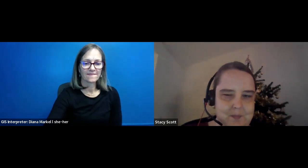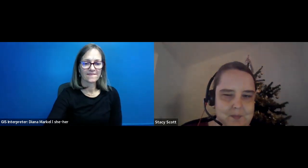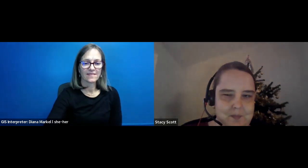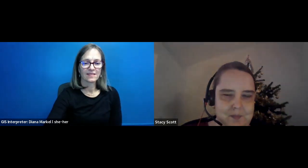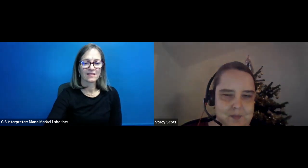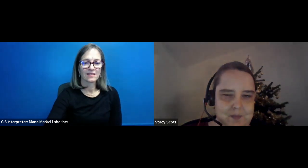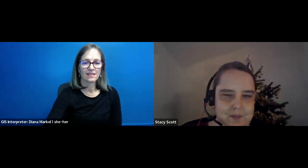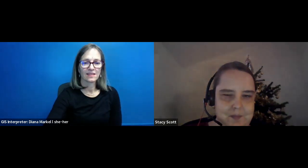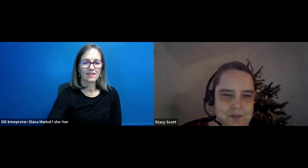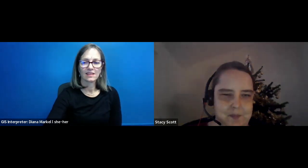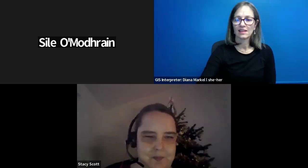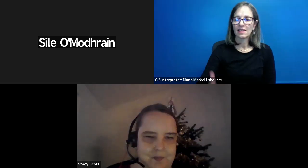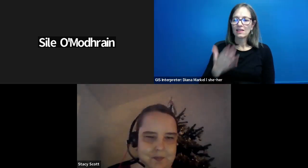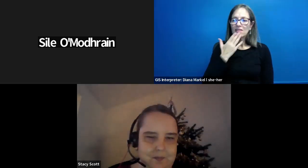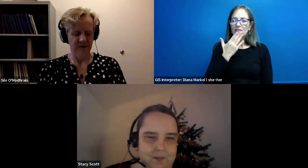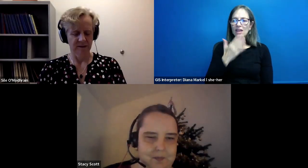Sile O'Modhrain: Thank you so much. Stacey. I'm just going to set up